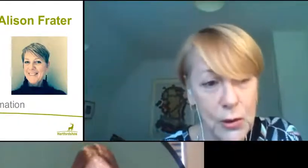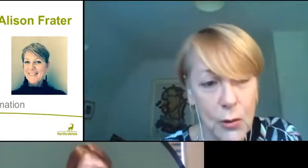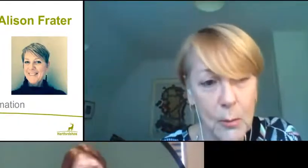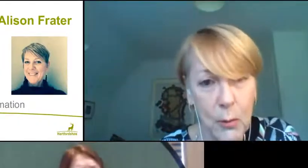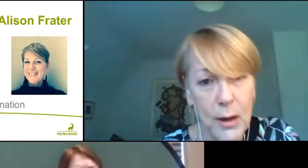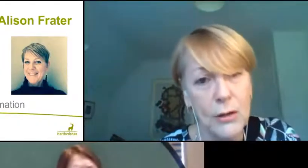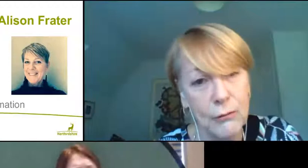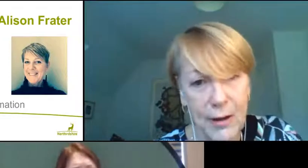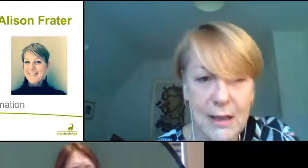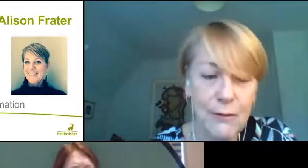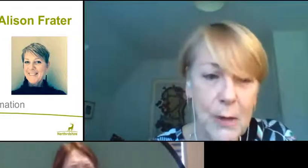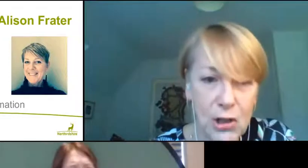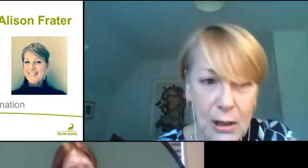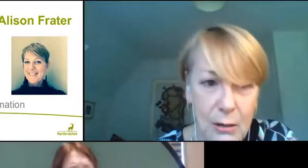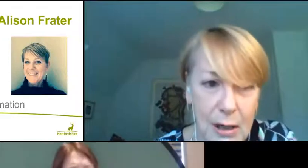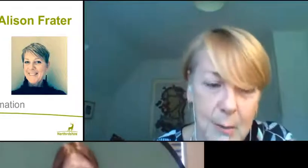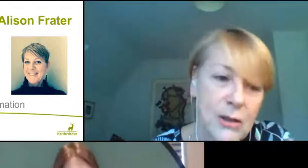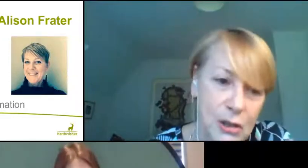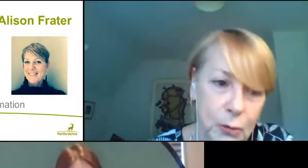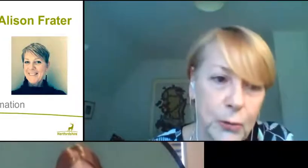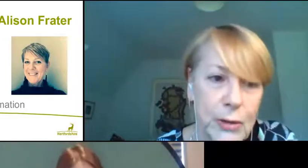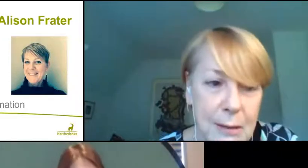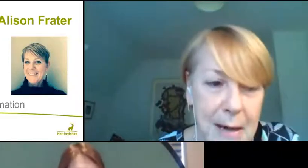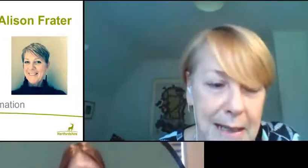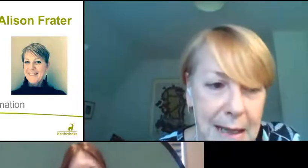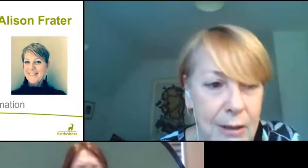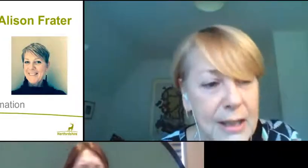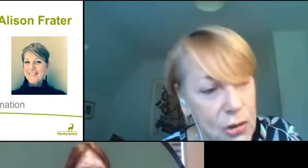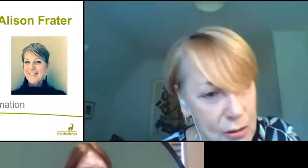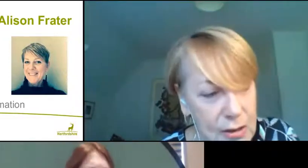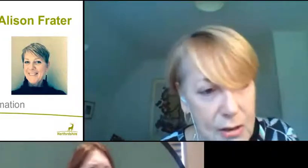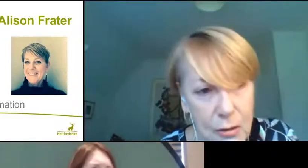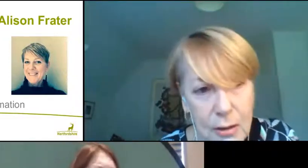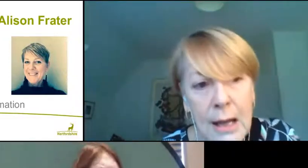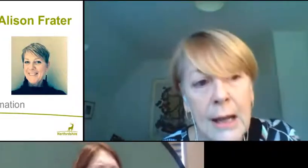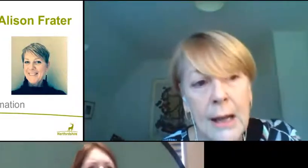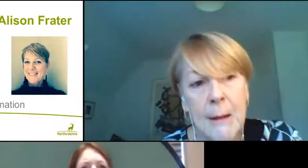talk about where you can find information locally, about schools and mental health issues and so on,